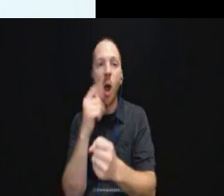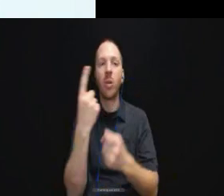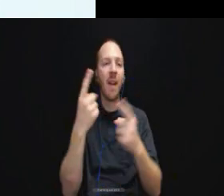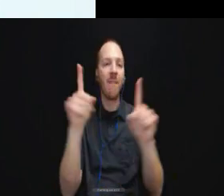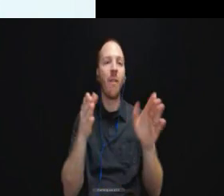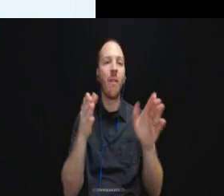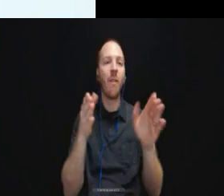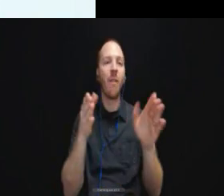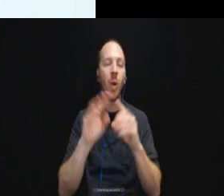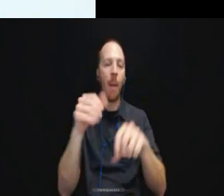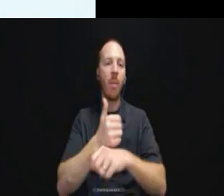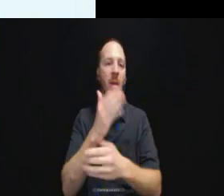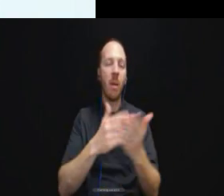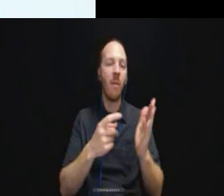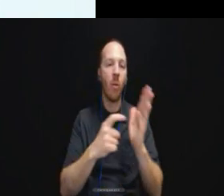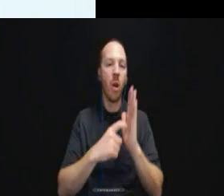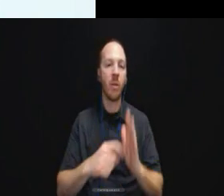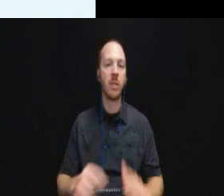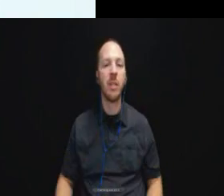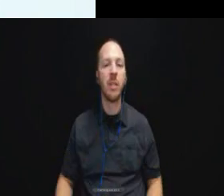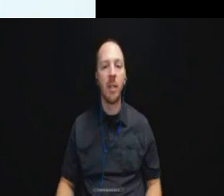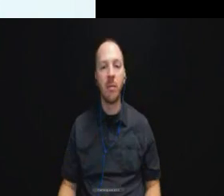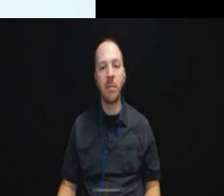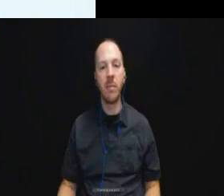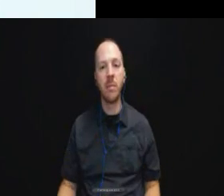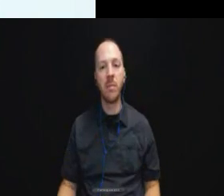some of these requirements.